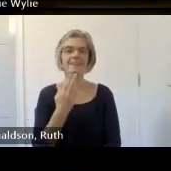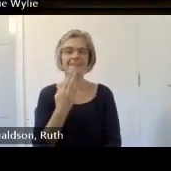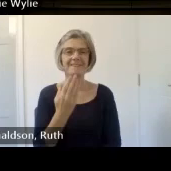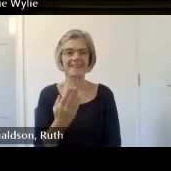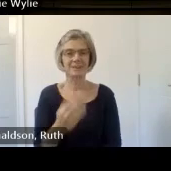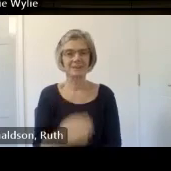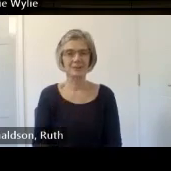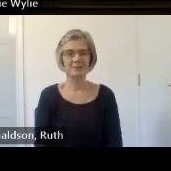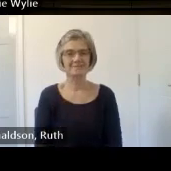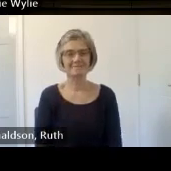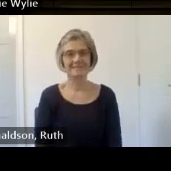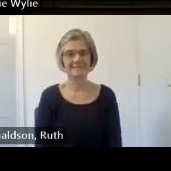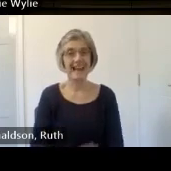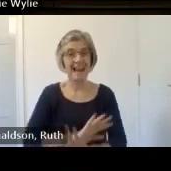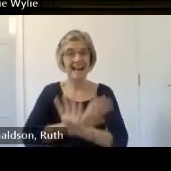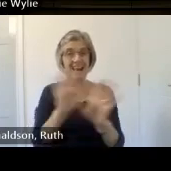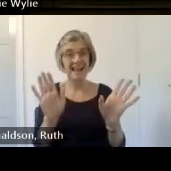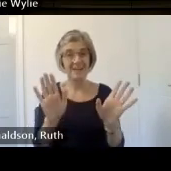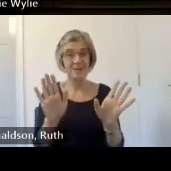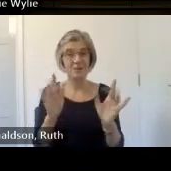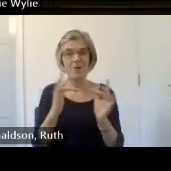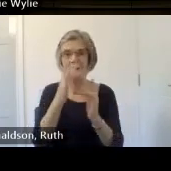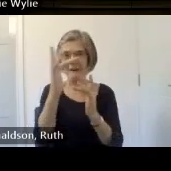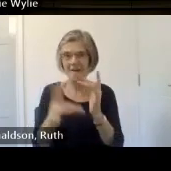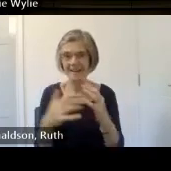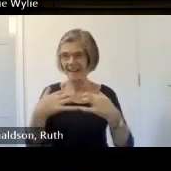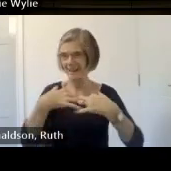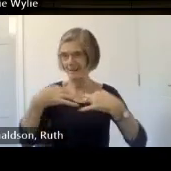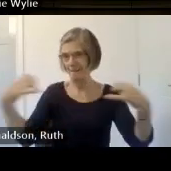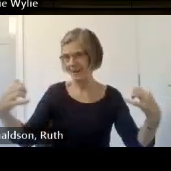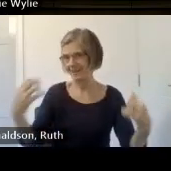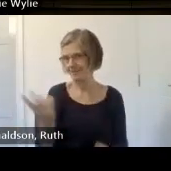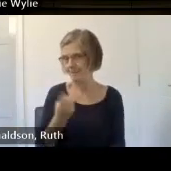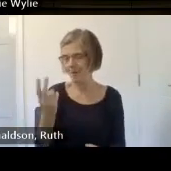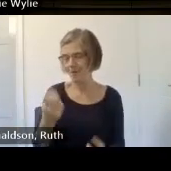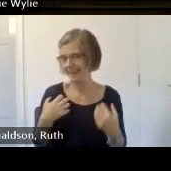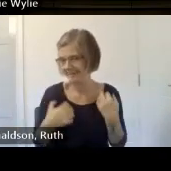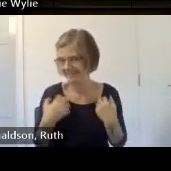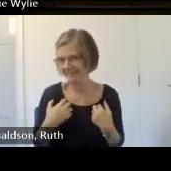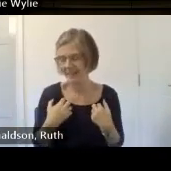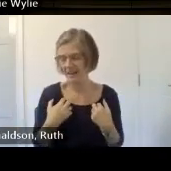hello everybody both online and in person and I'm just going to talk very briefly this morning